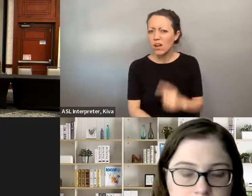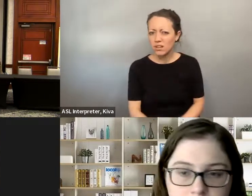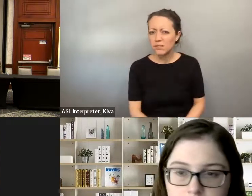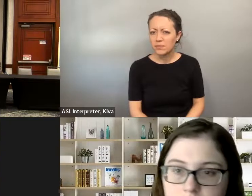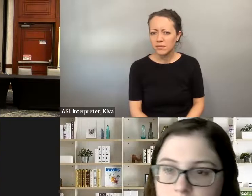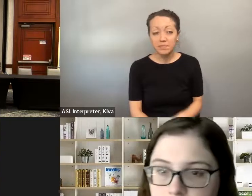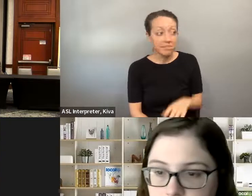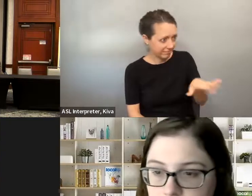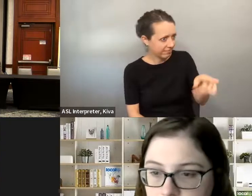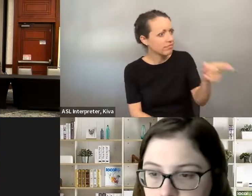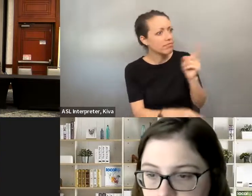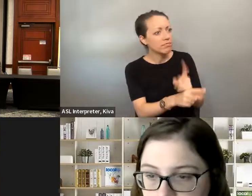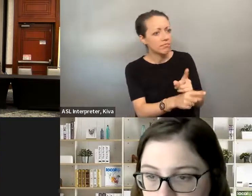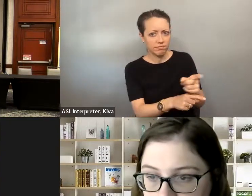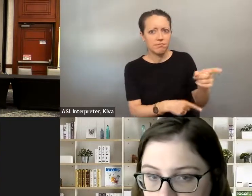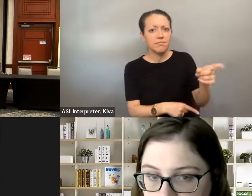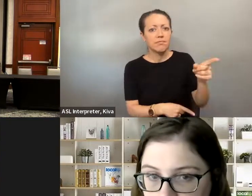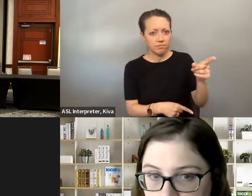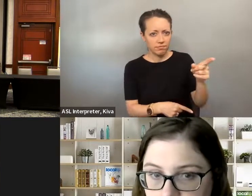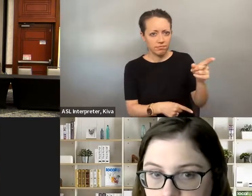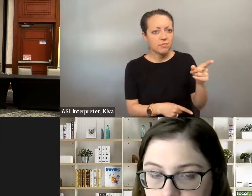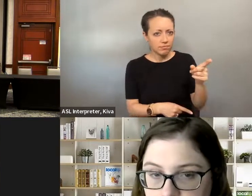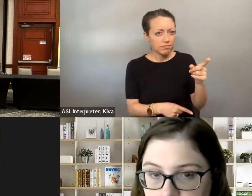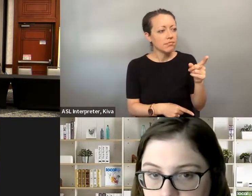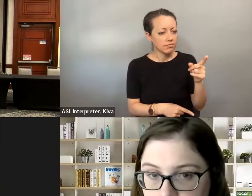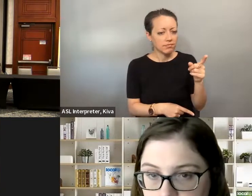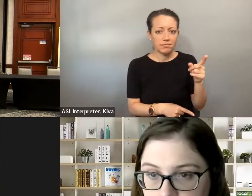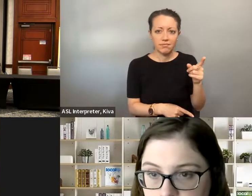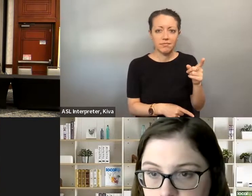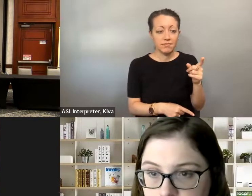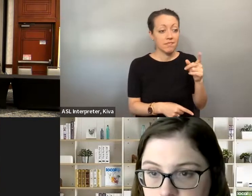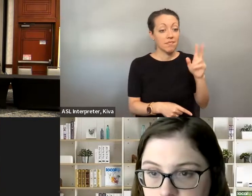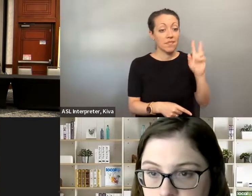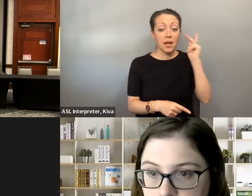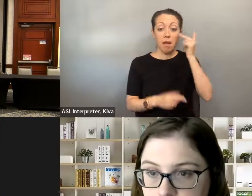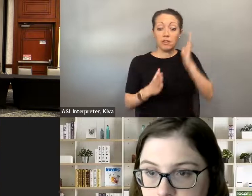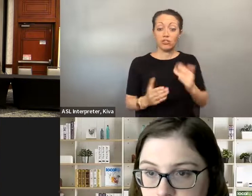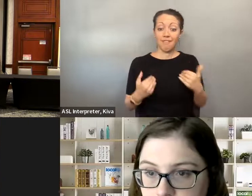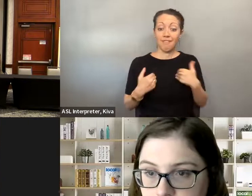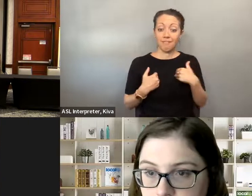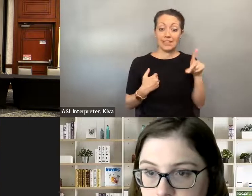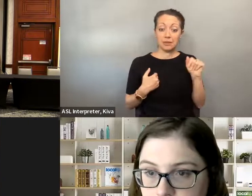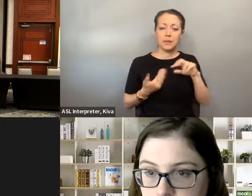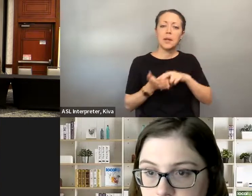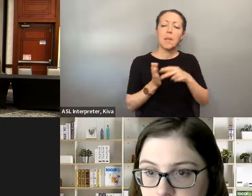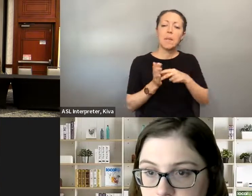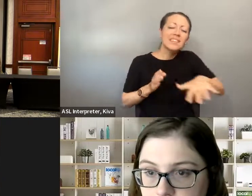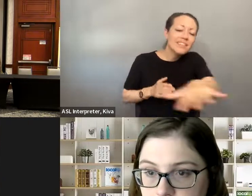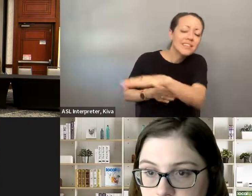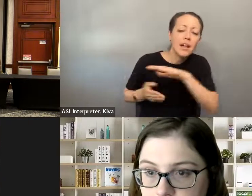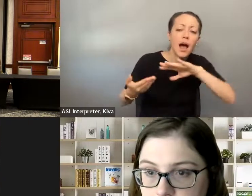realize that bringing our disability with us to engage at all levels really helps everyone. » It